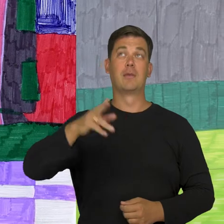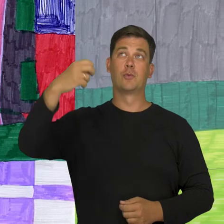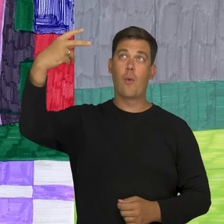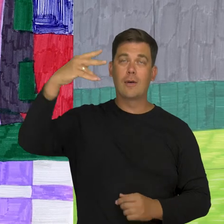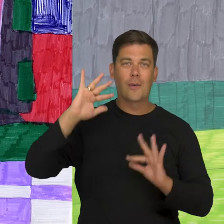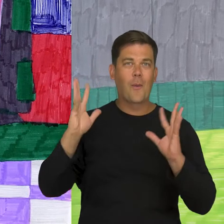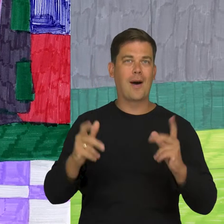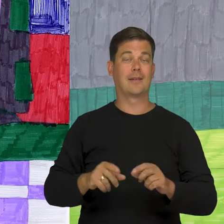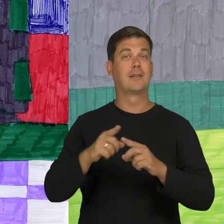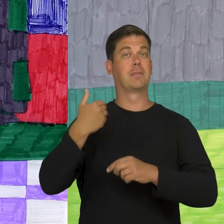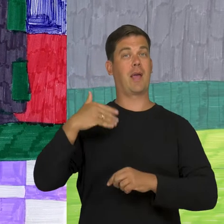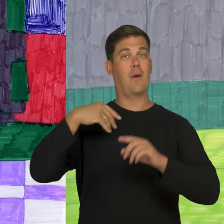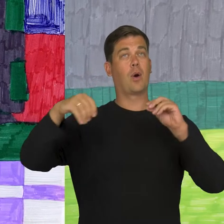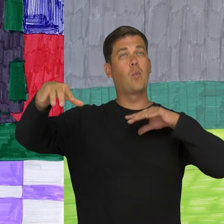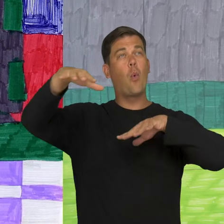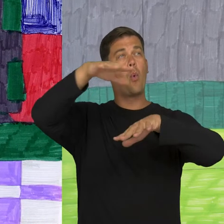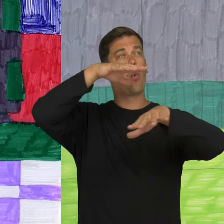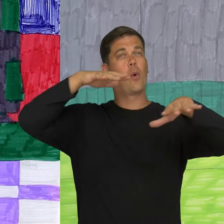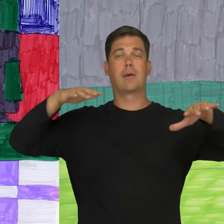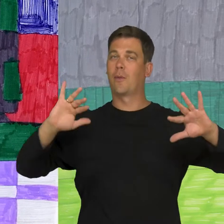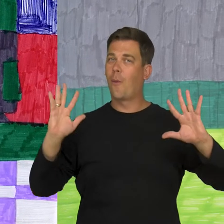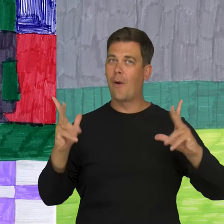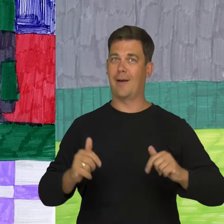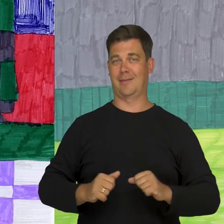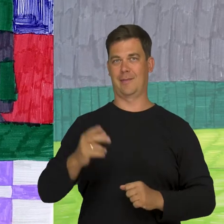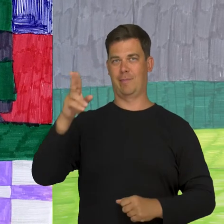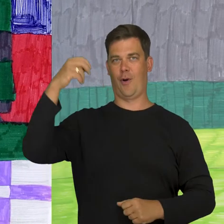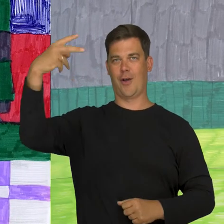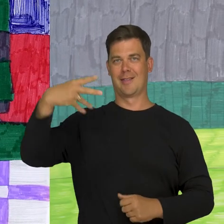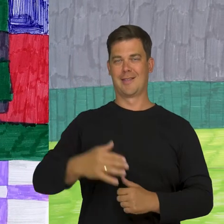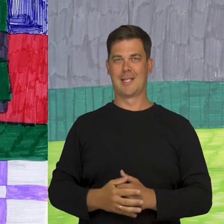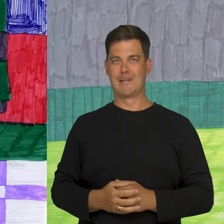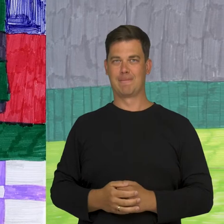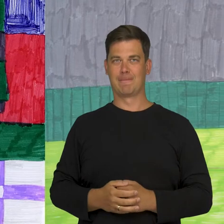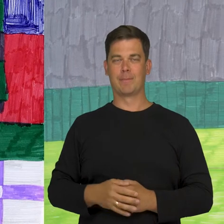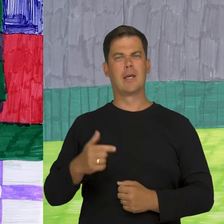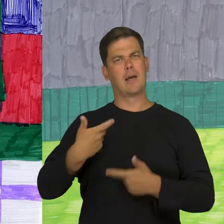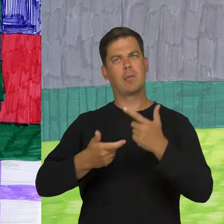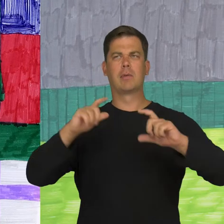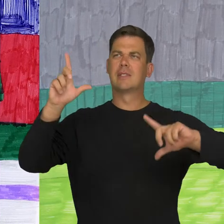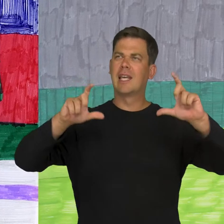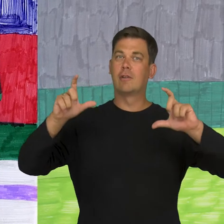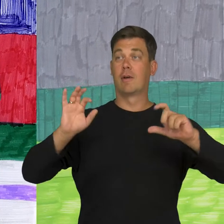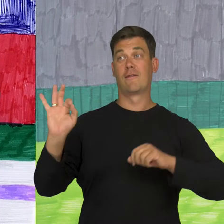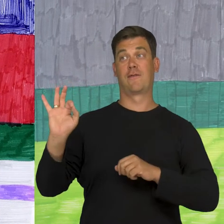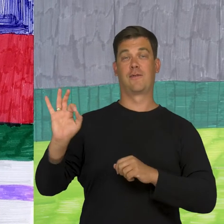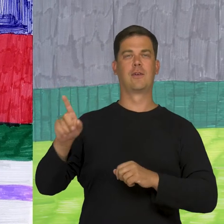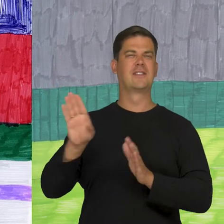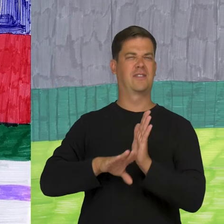The sun was shining in the sky, white clouds were floating in the sky, the weather was good. I took some pictures with his normal camera,